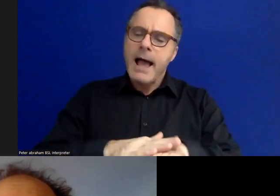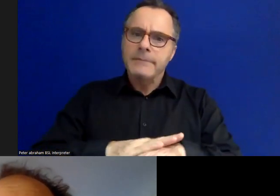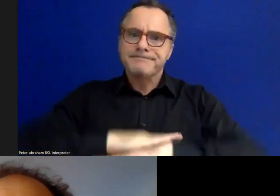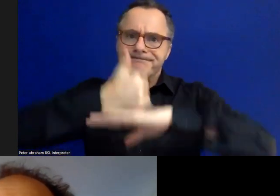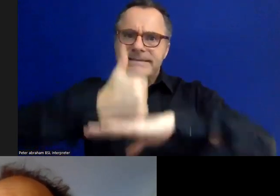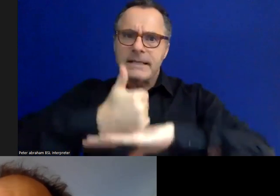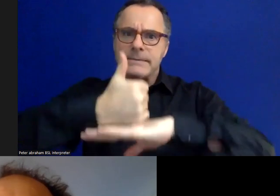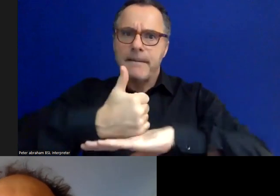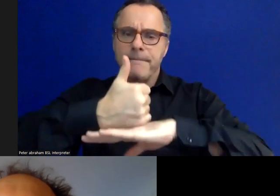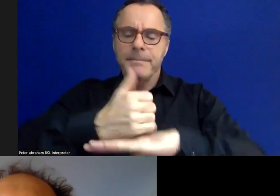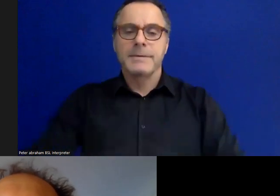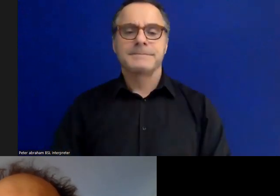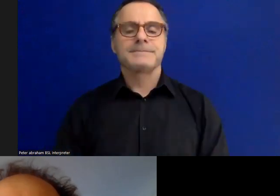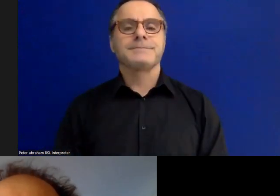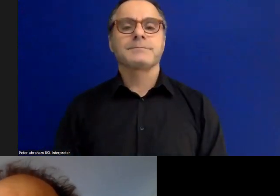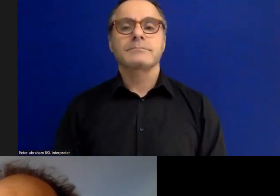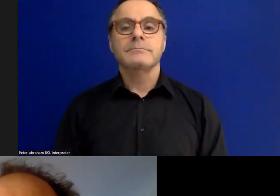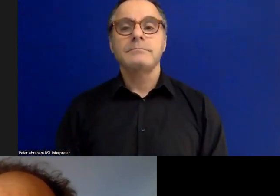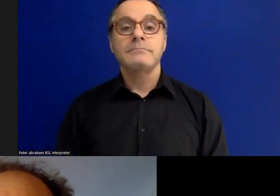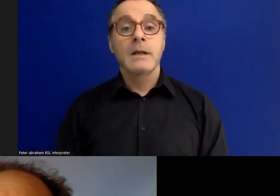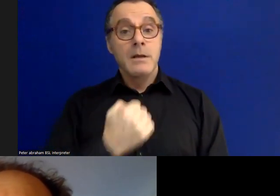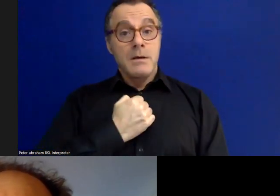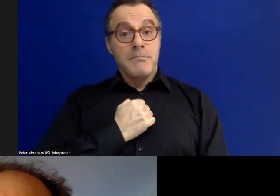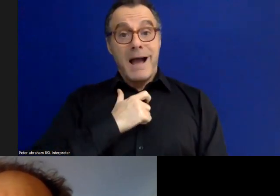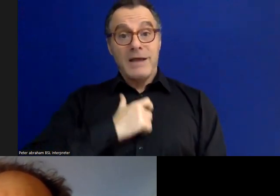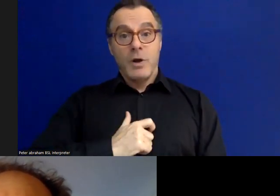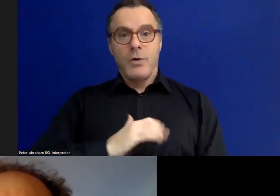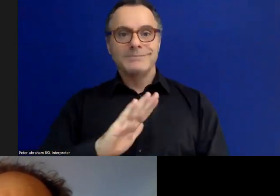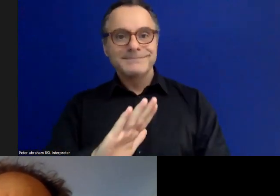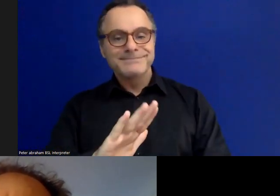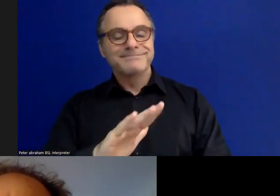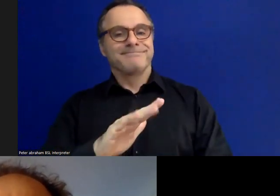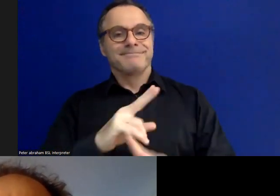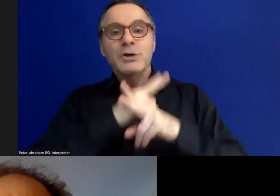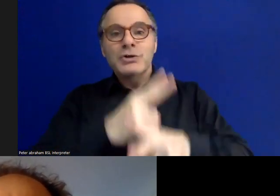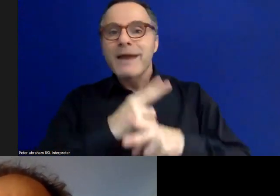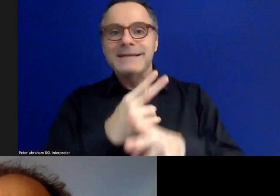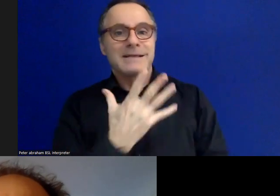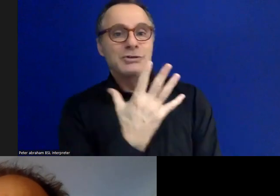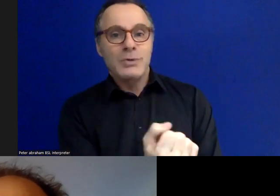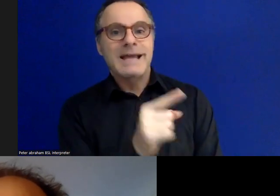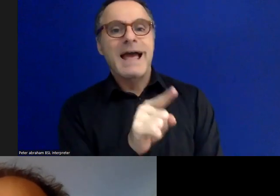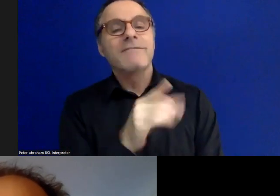My job; we don't have a curator at the museum. We have a more democratic model of decision